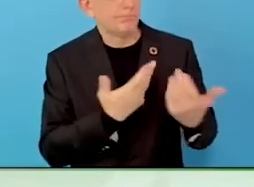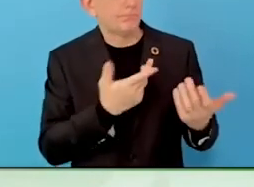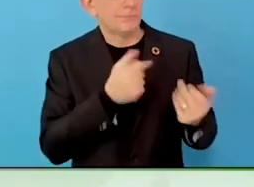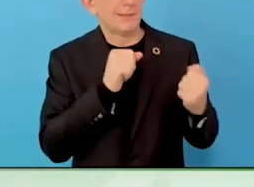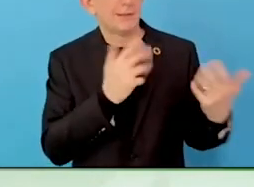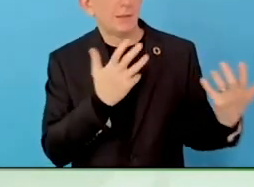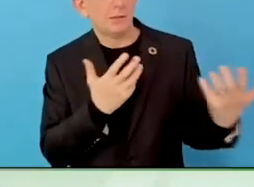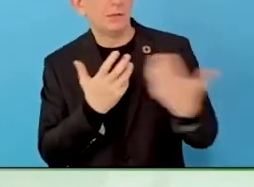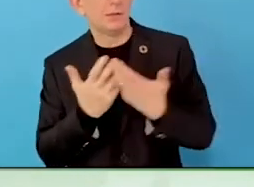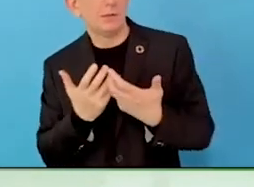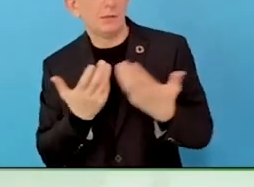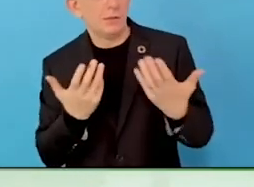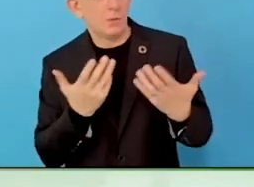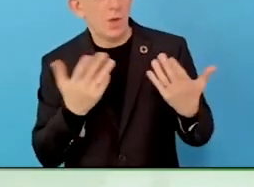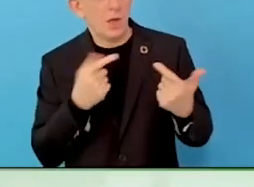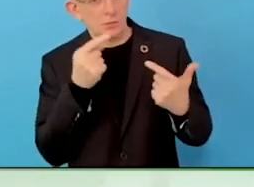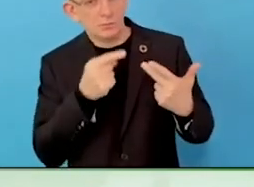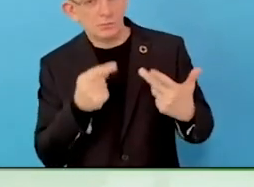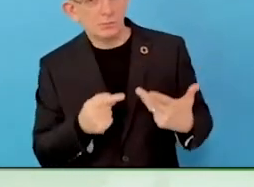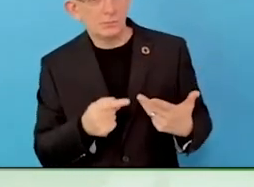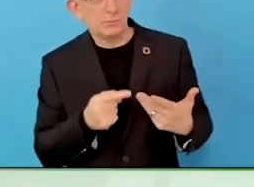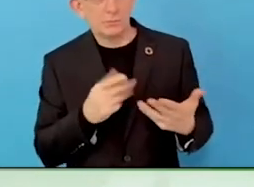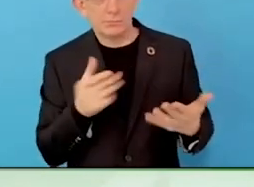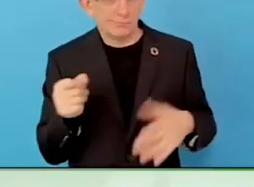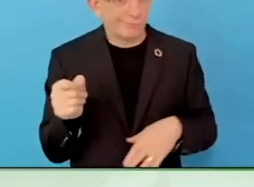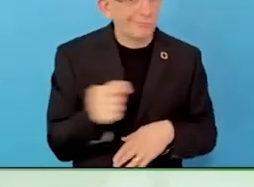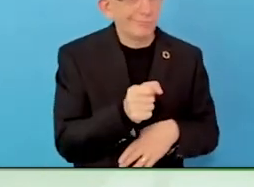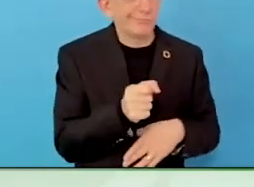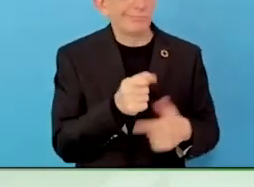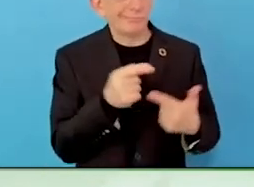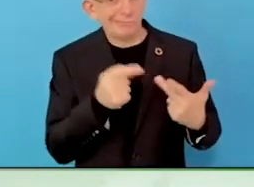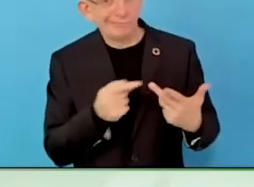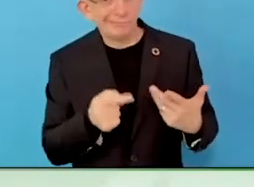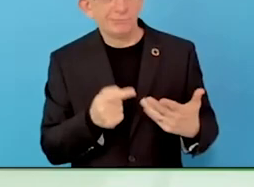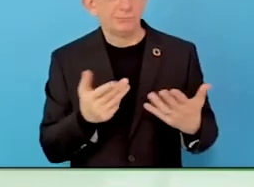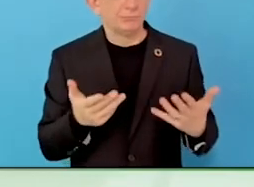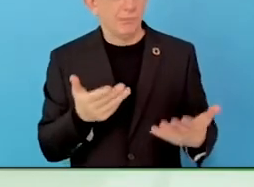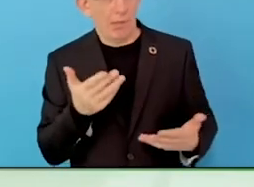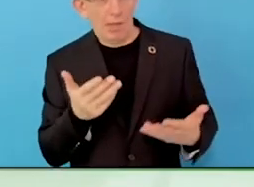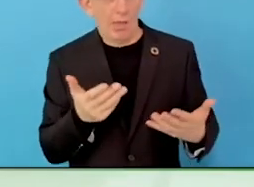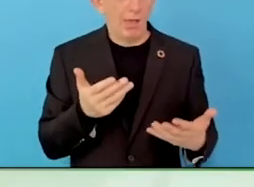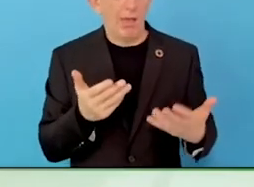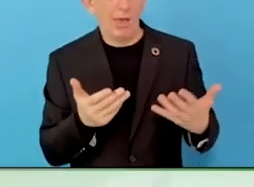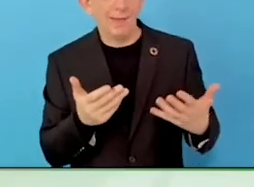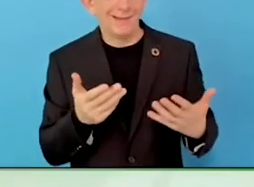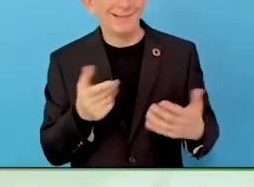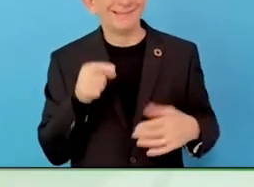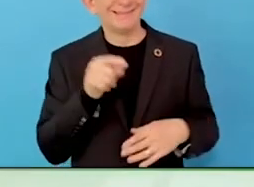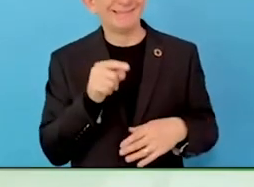And disabilities. To work on the culture first.